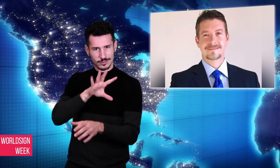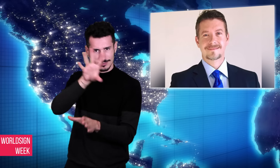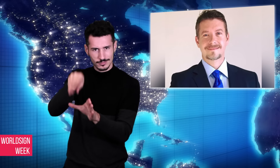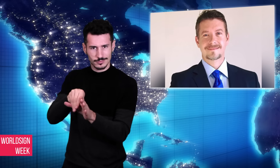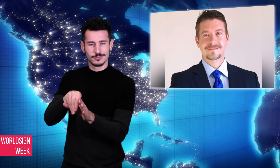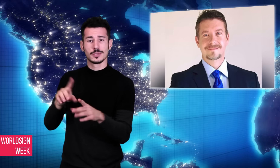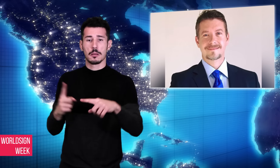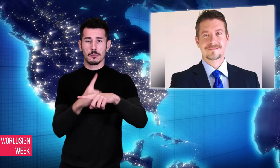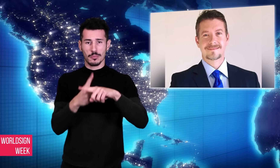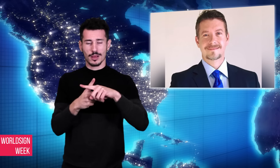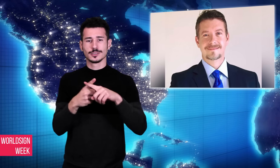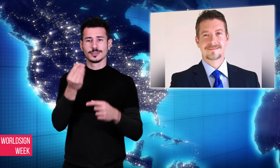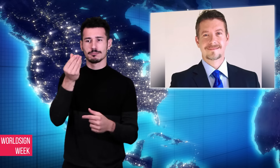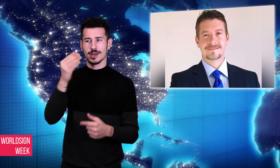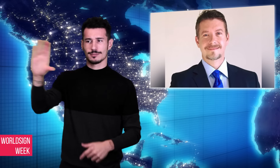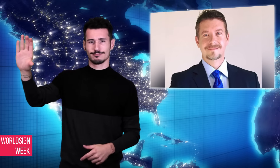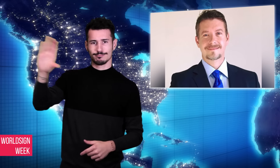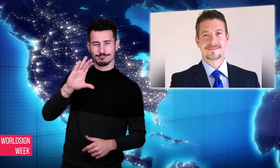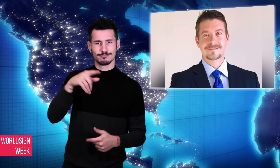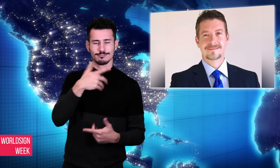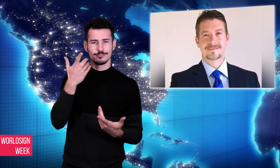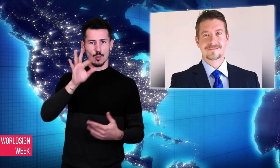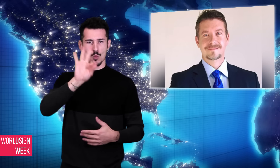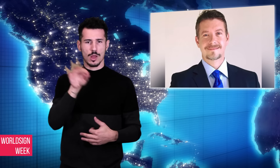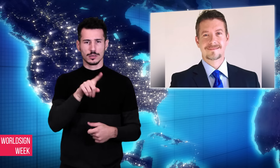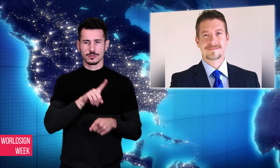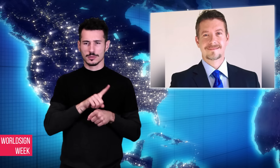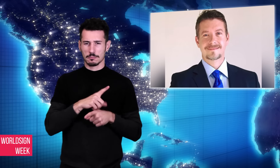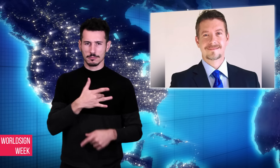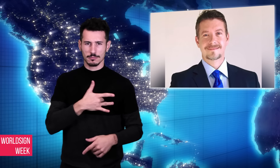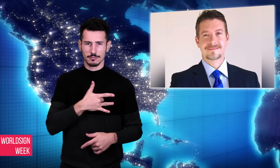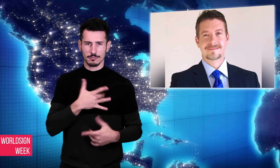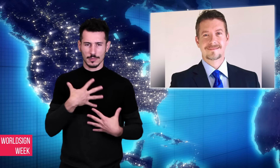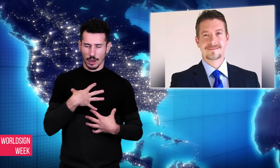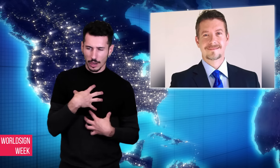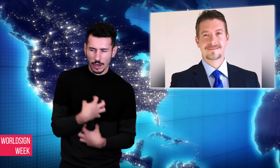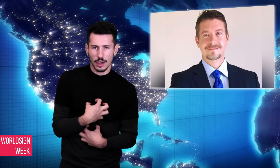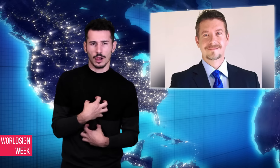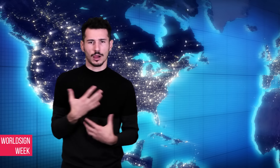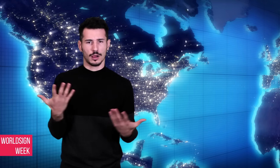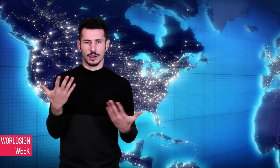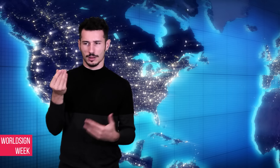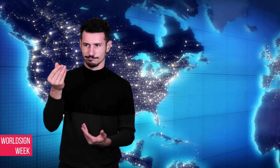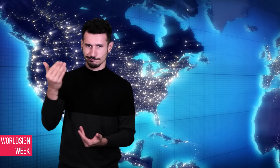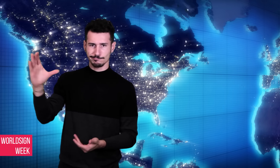reinstated and ask for punitive damages.